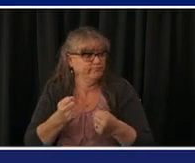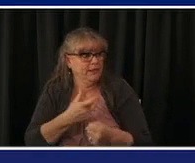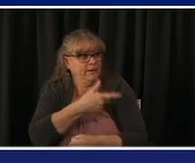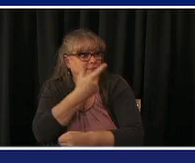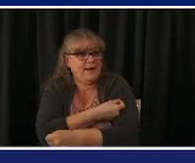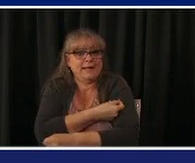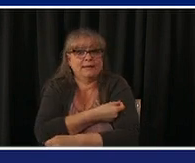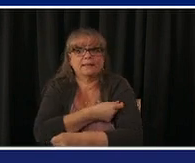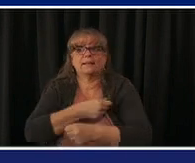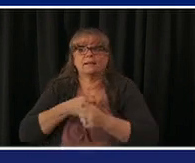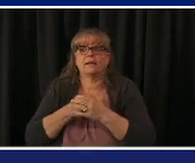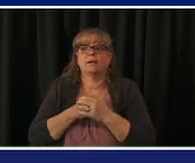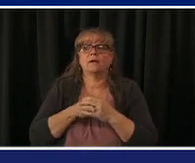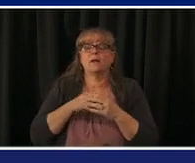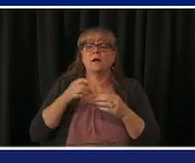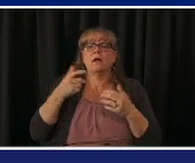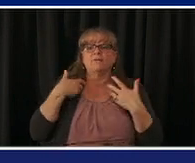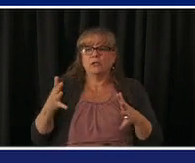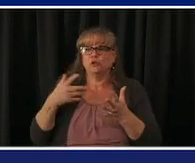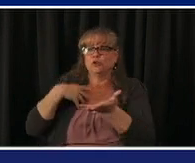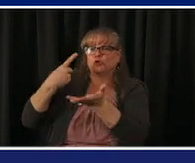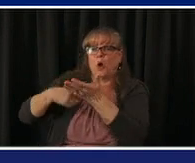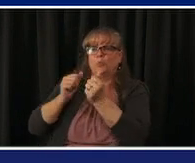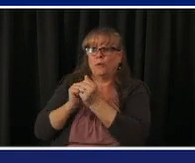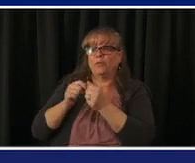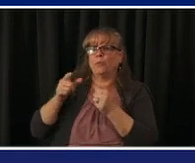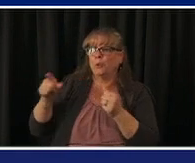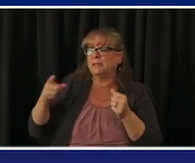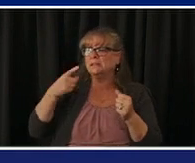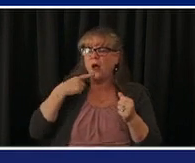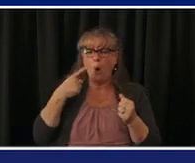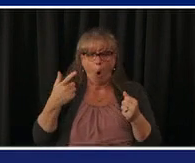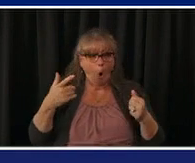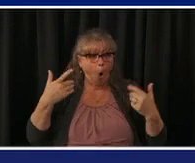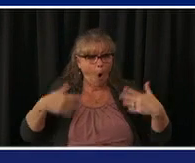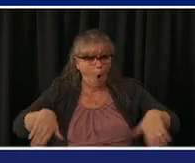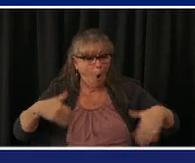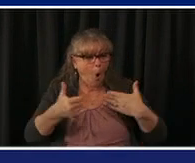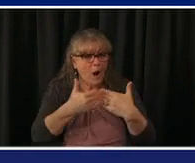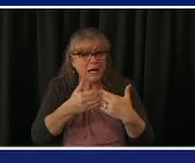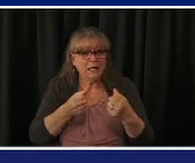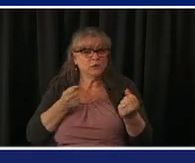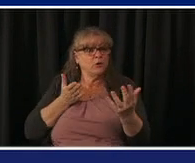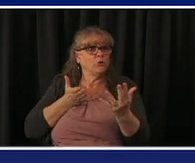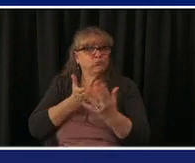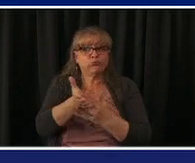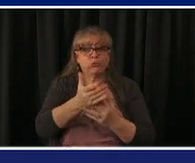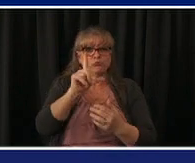through these i've visited many you're in and out in 20 25 minutes um they're very efficient uh they